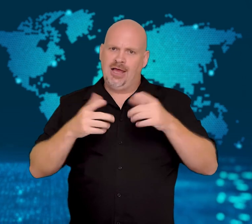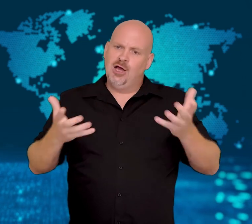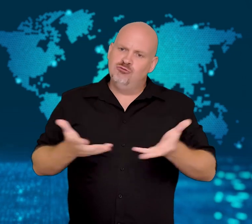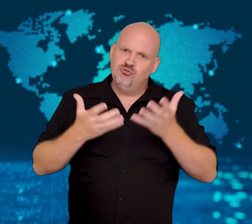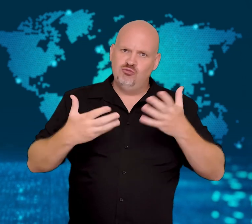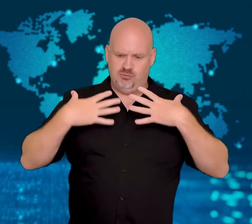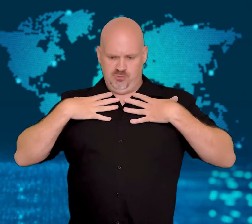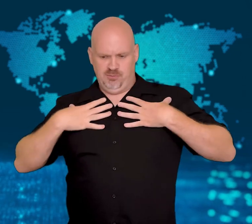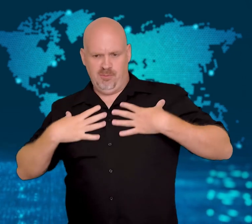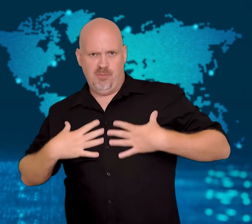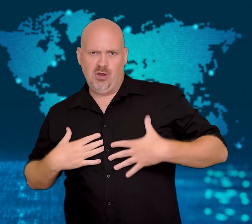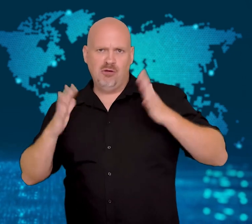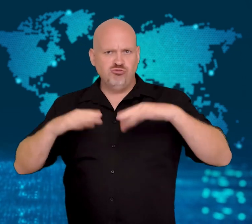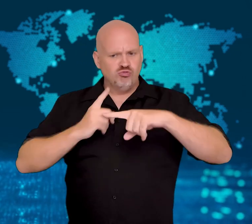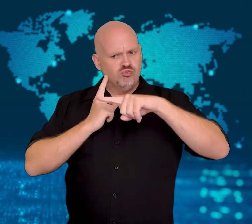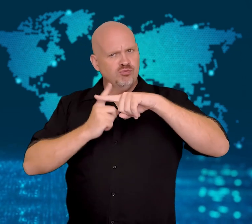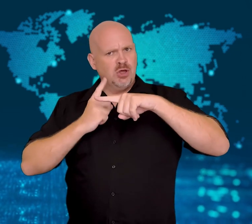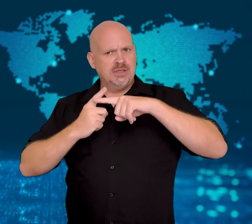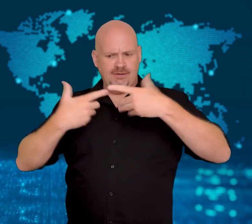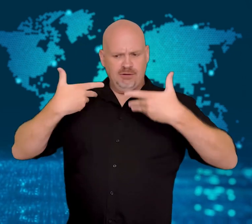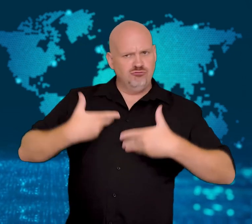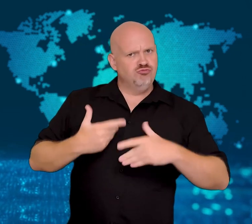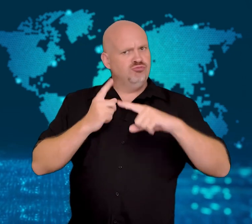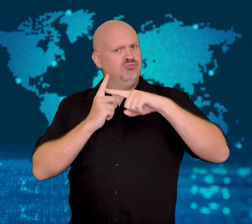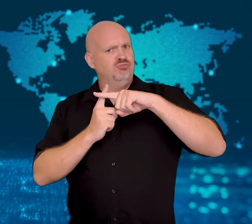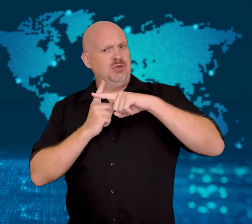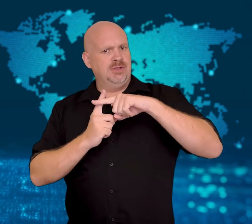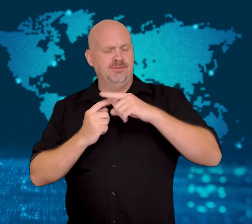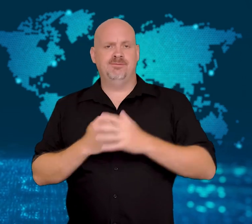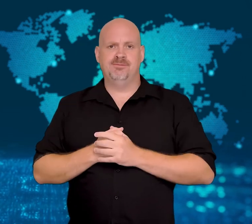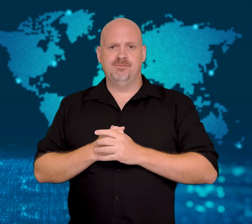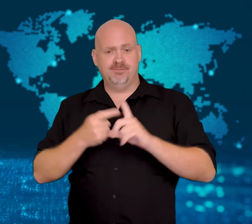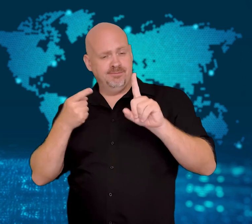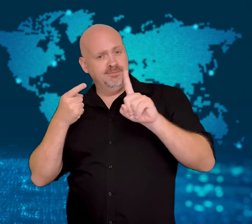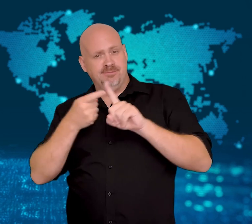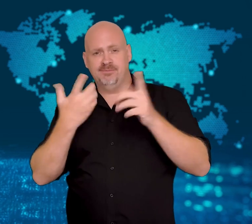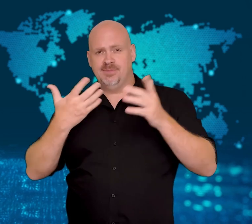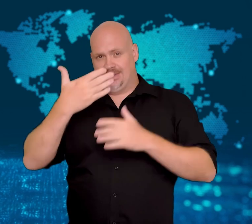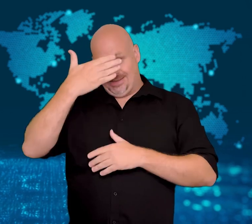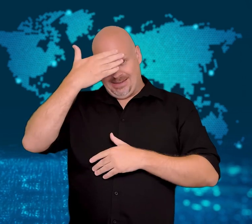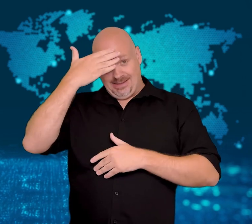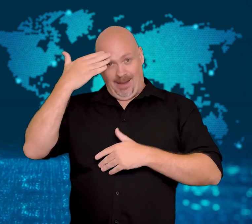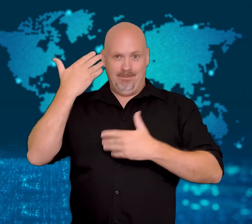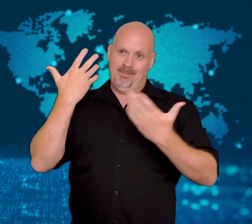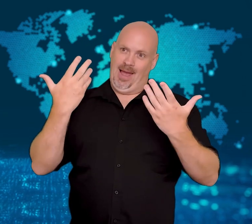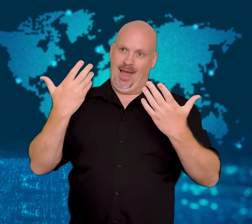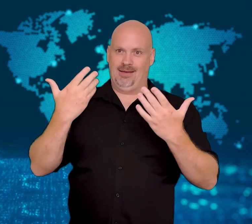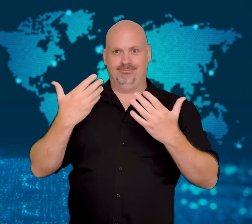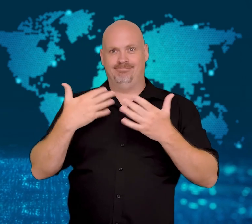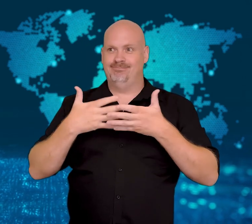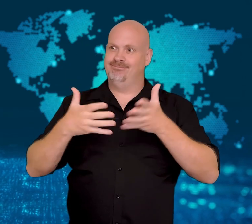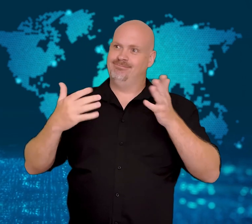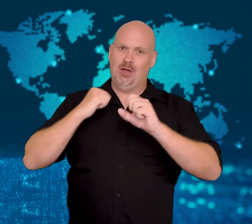The goal of the summer campaign was to encourage women who were worried